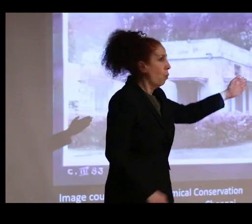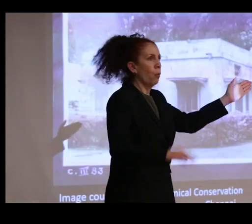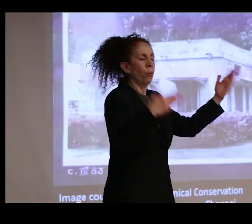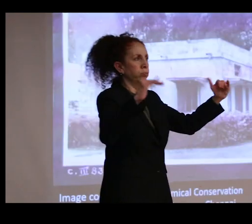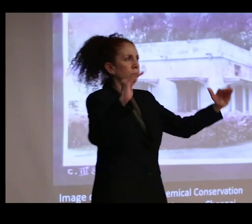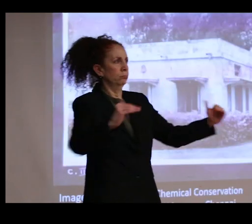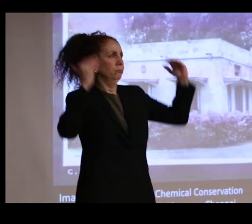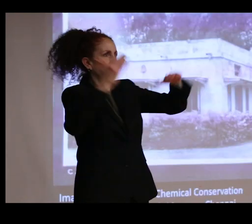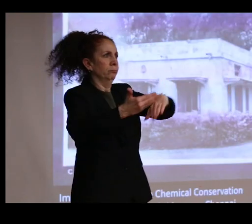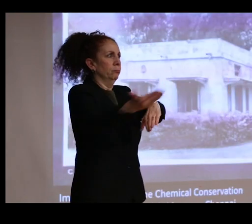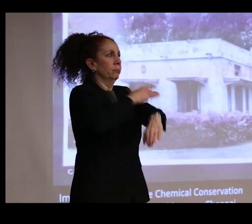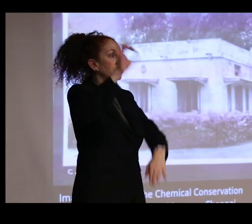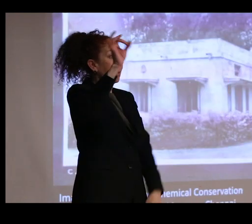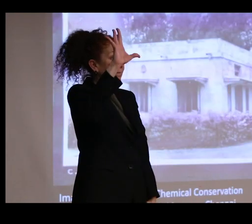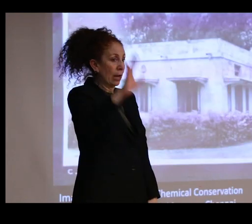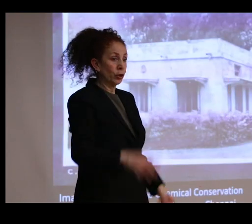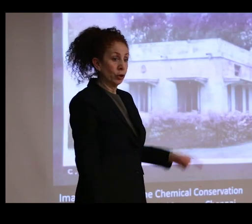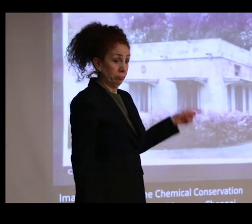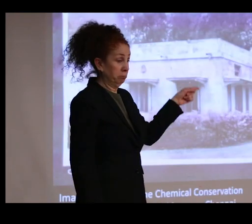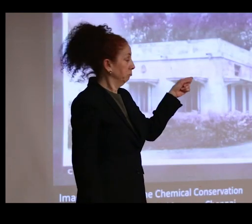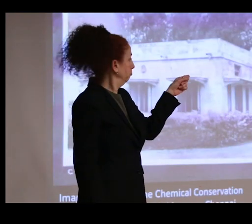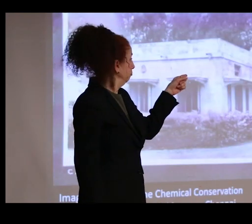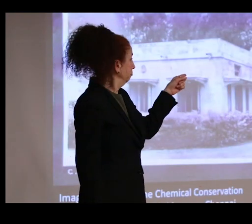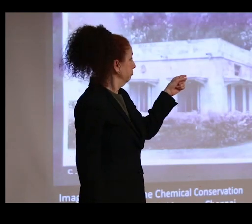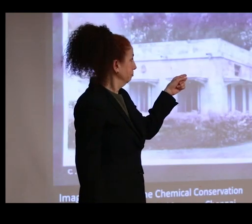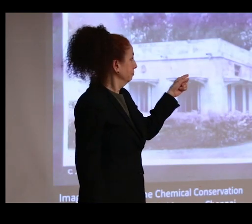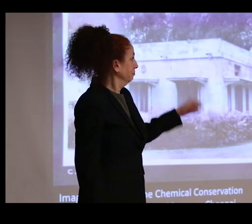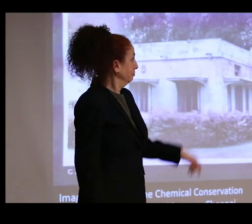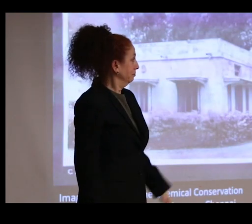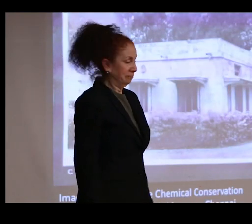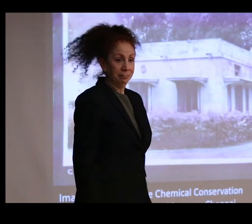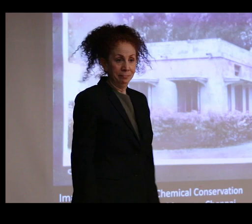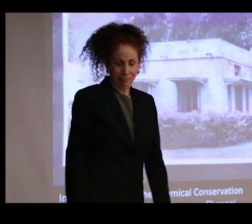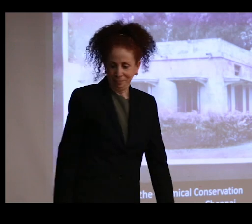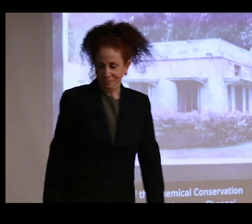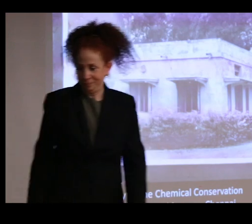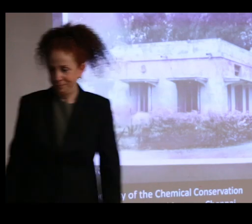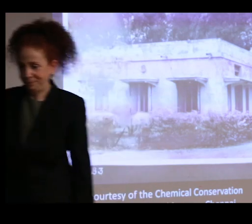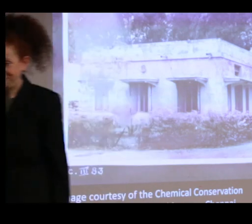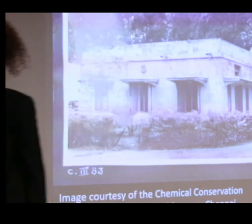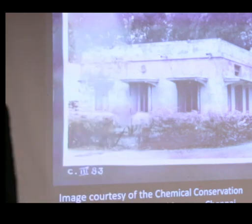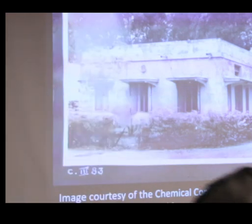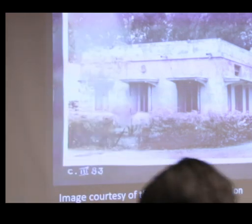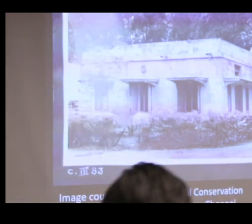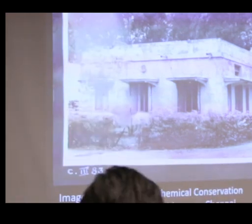But this work was not simply that of copying what was happening in the scientific epicenters of the West.